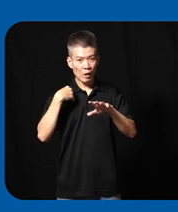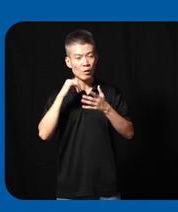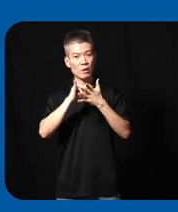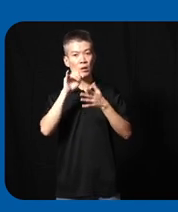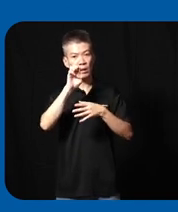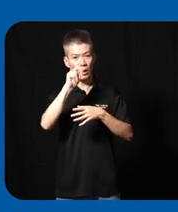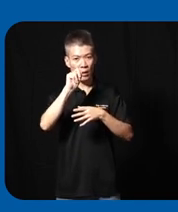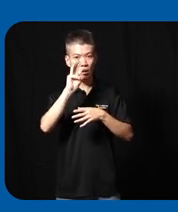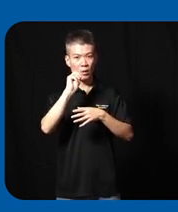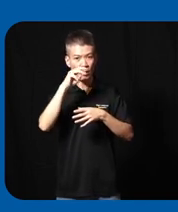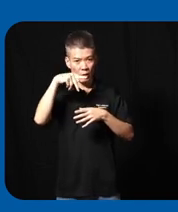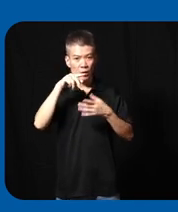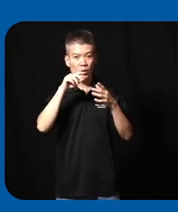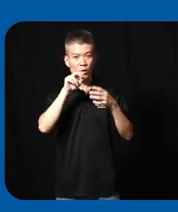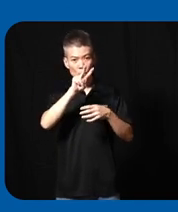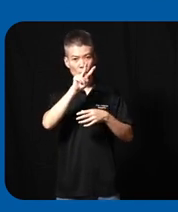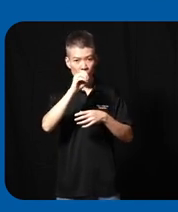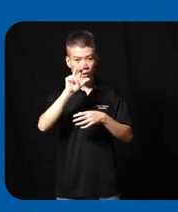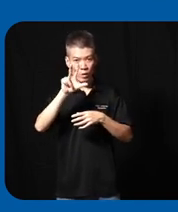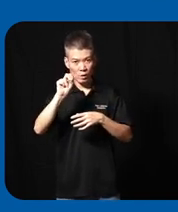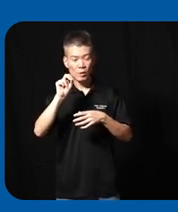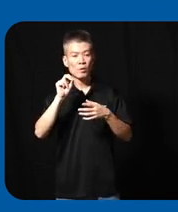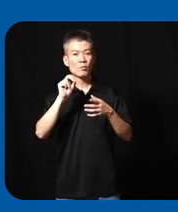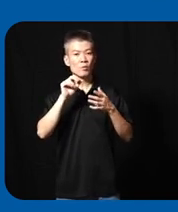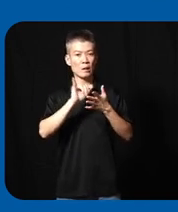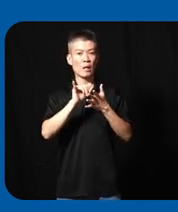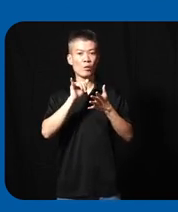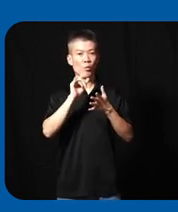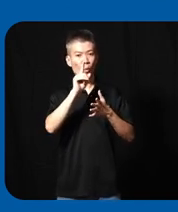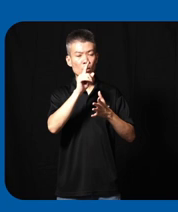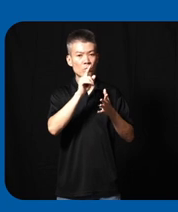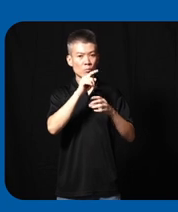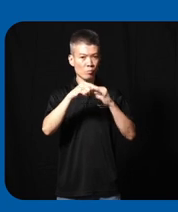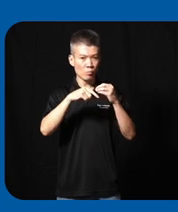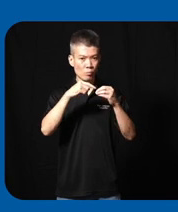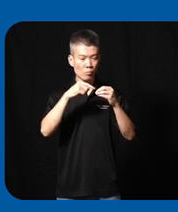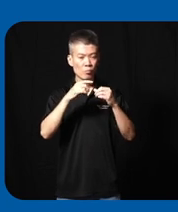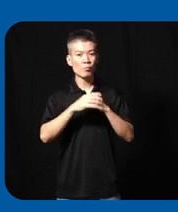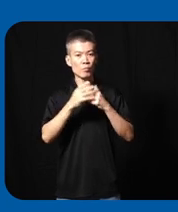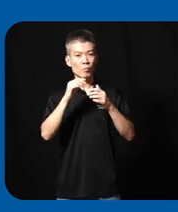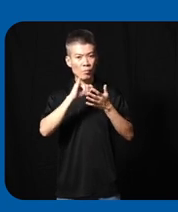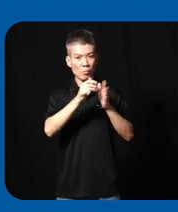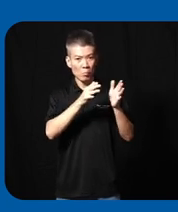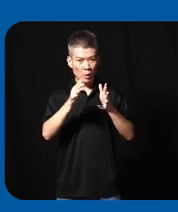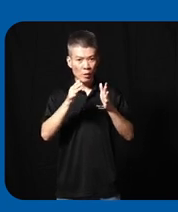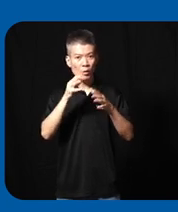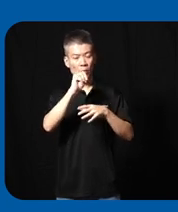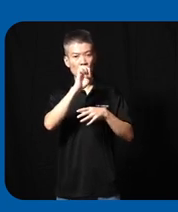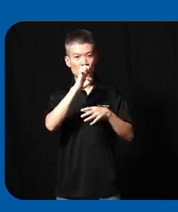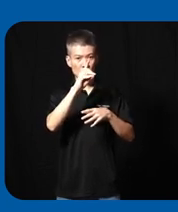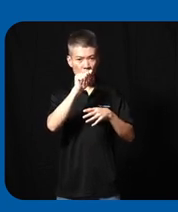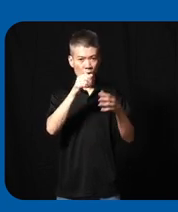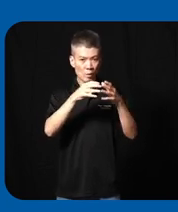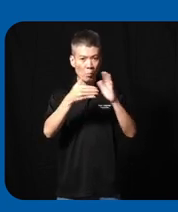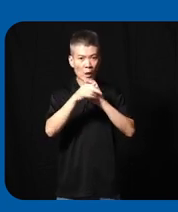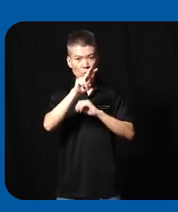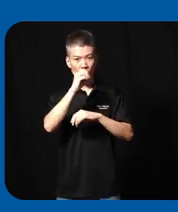Plan called inab master plan 2030 uh let's one ter about some uh plan on medium sector by 2030 More